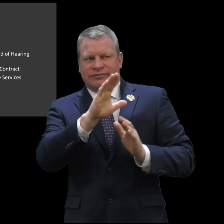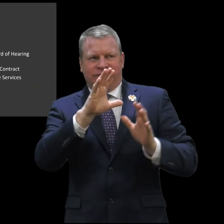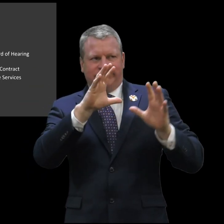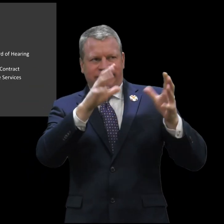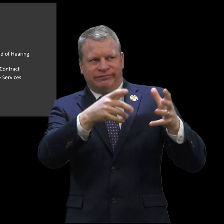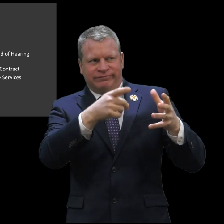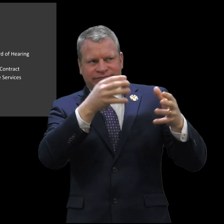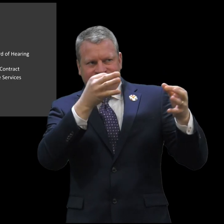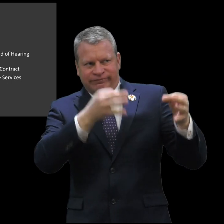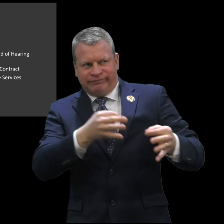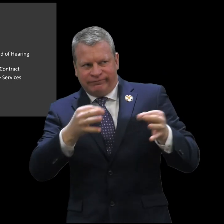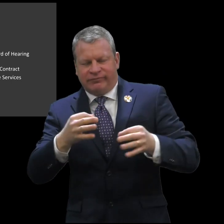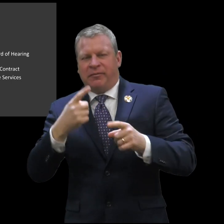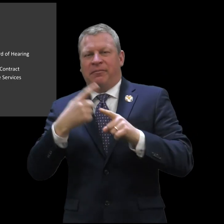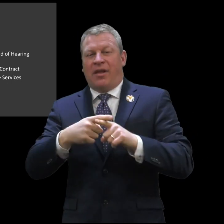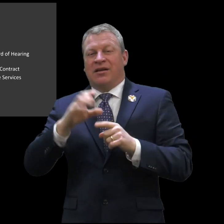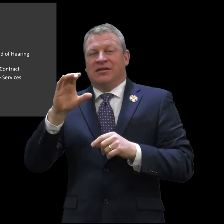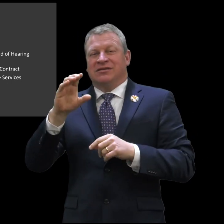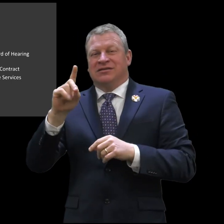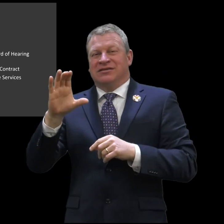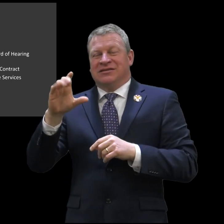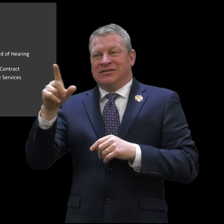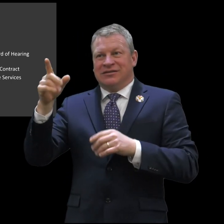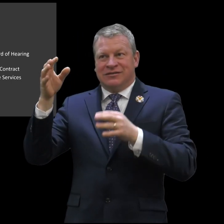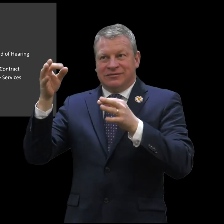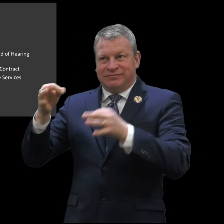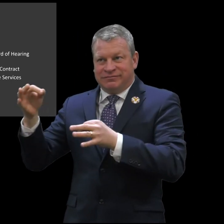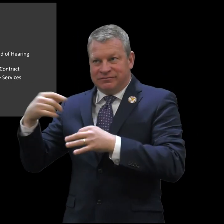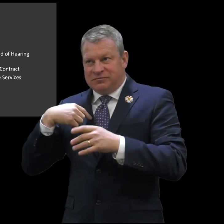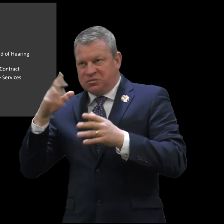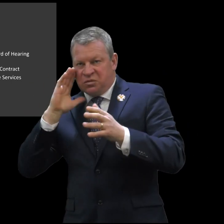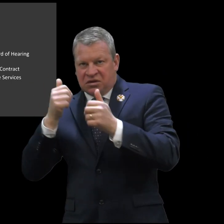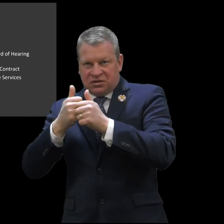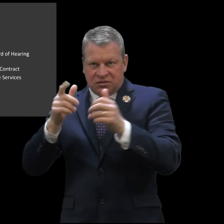going as planned but we are monitoring the state of Connecticut guidelines and